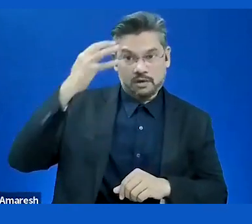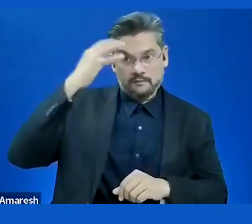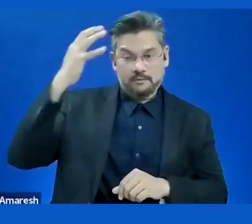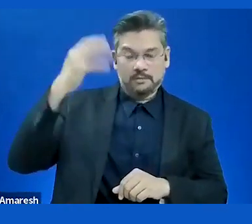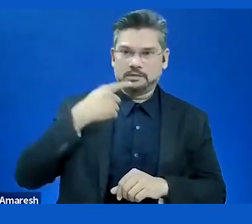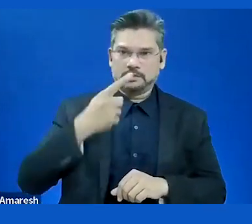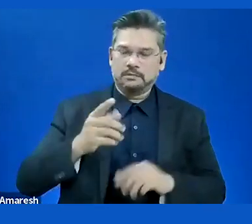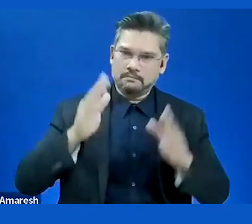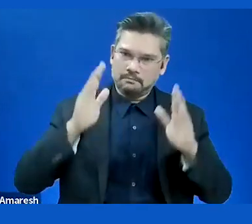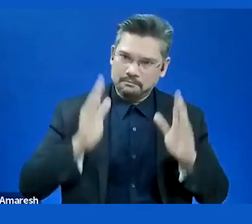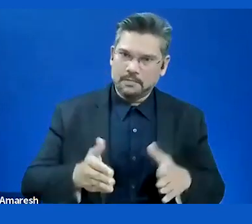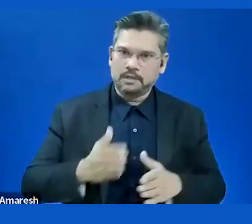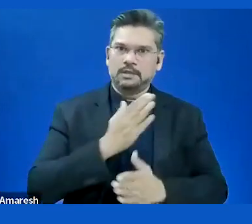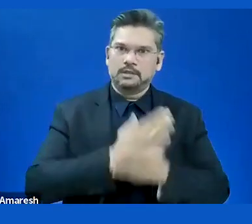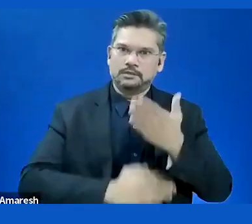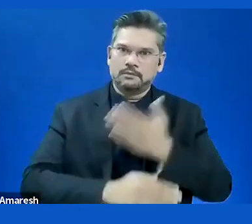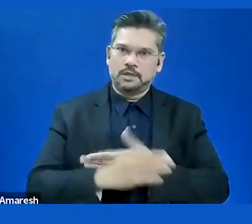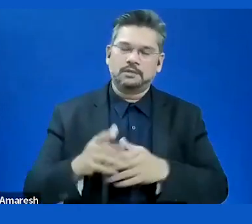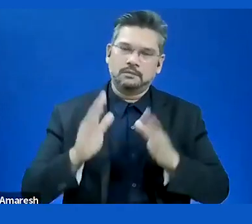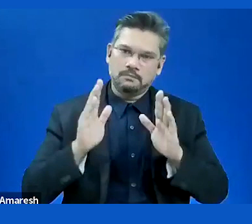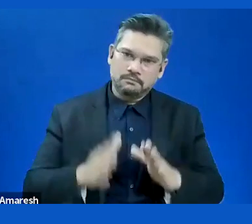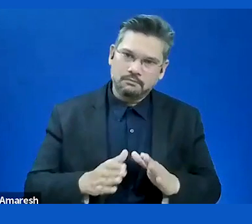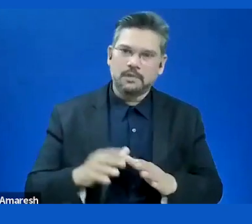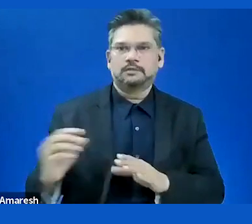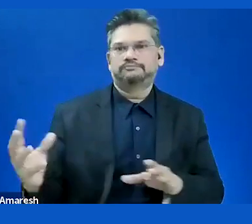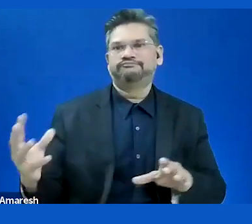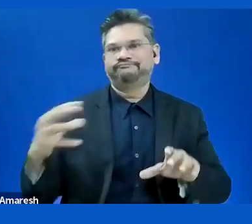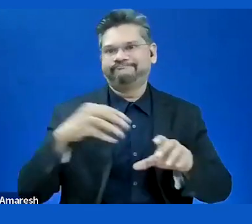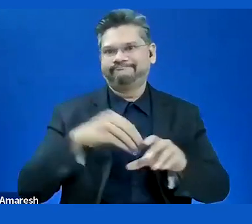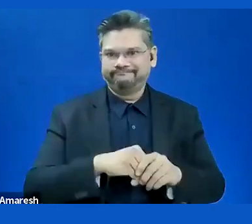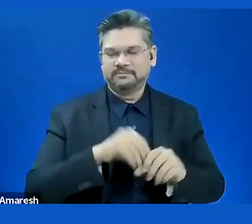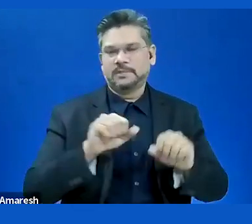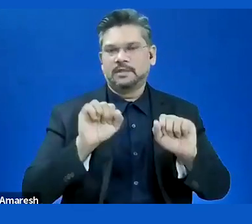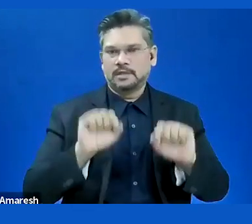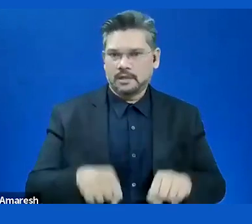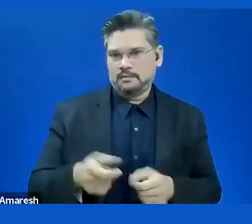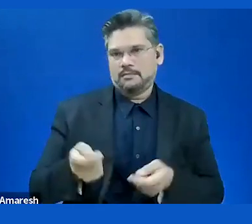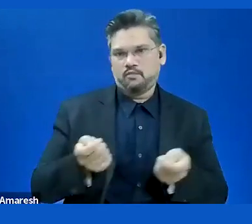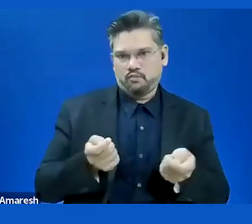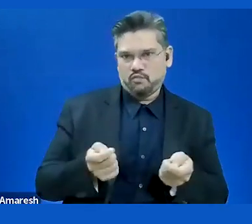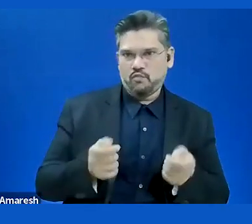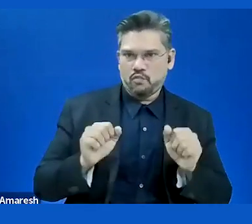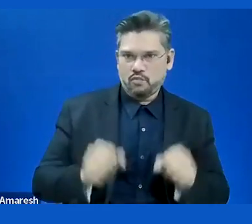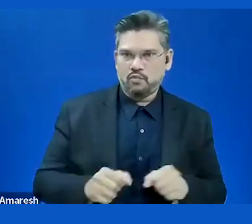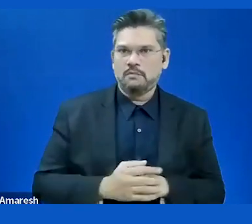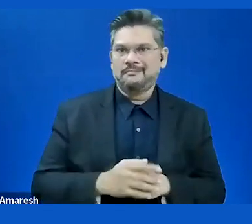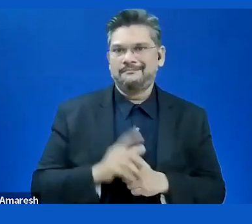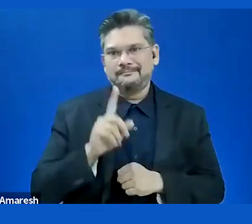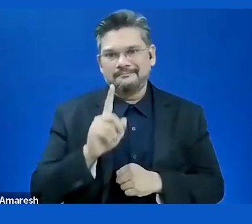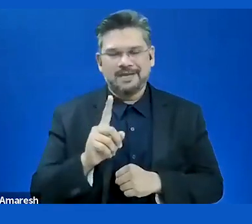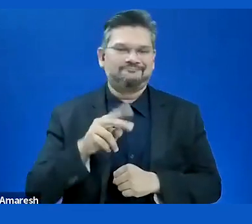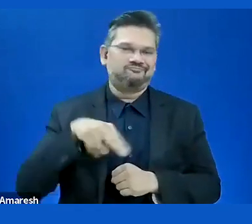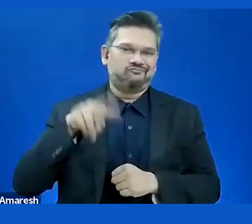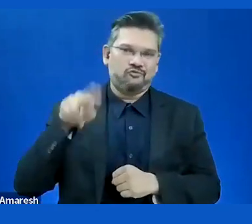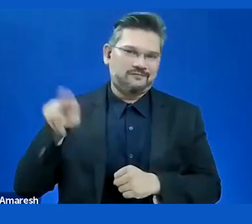websites and apps are to be controlled. This is unfortunately not the says in Norway. They also